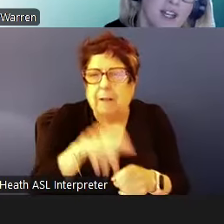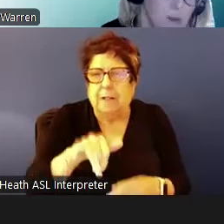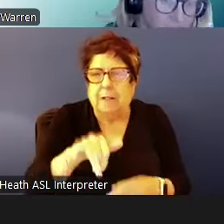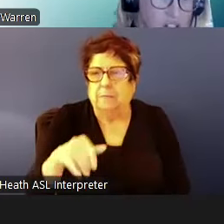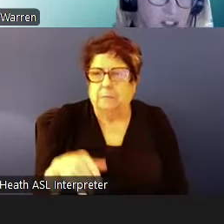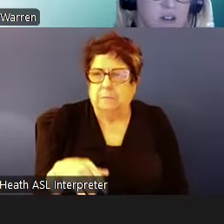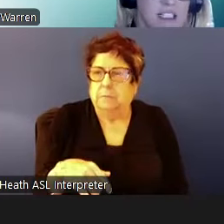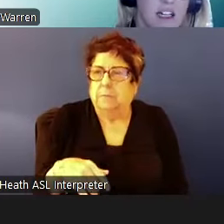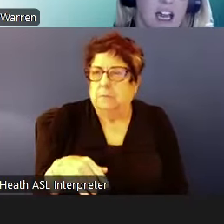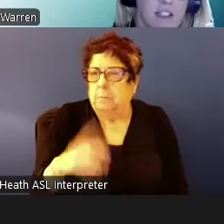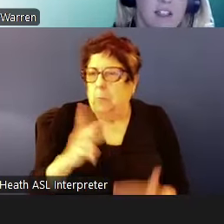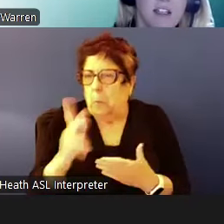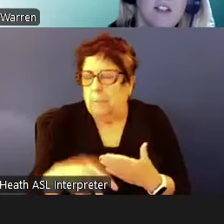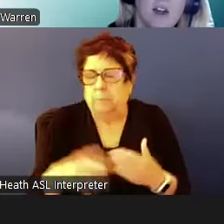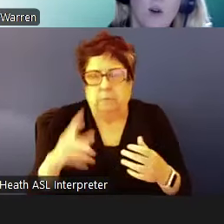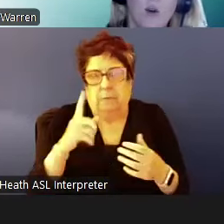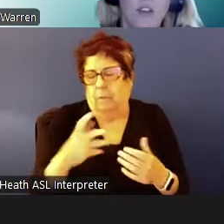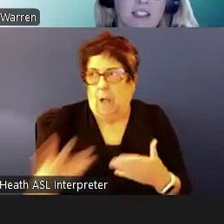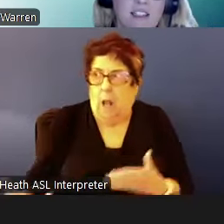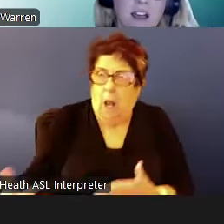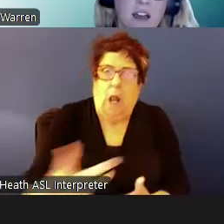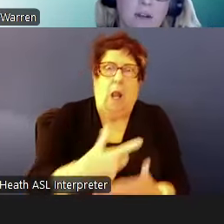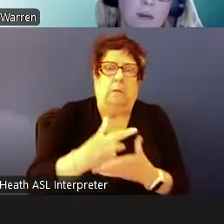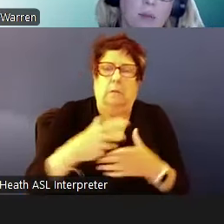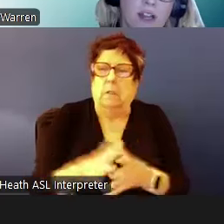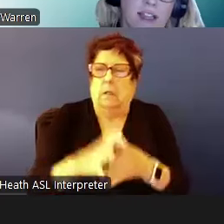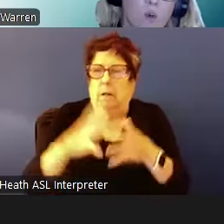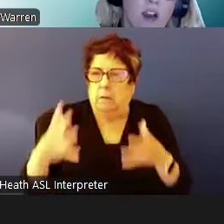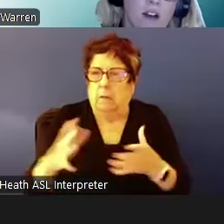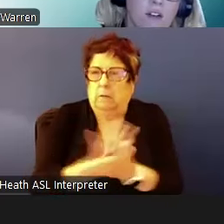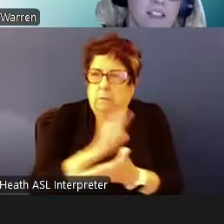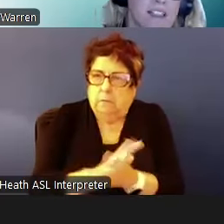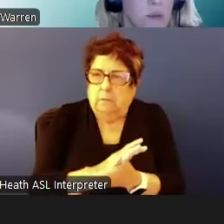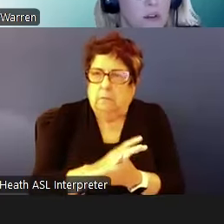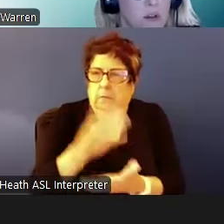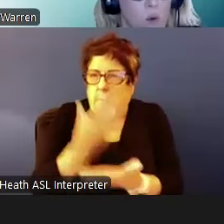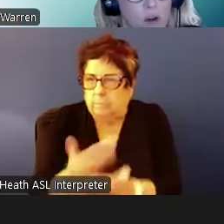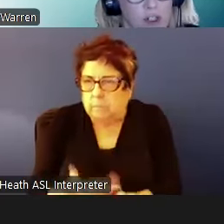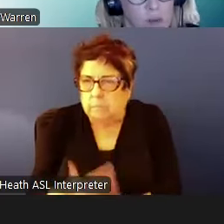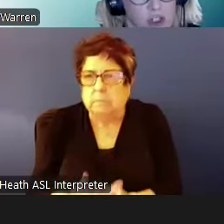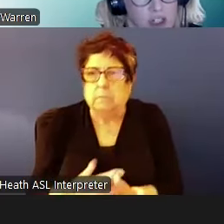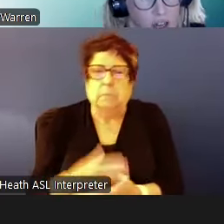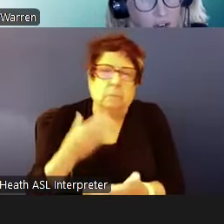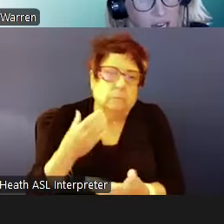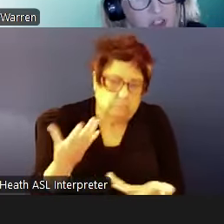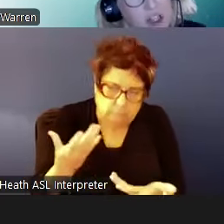documentation you need to connect. That is a place where for example, Richard mentioned HUD VASH in